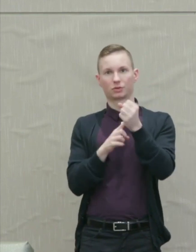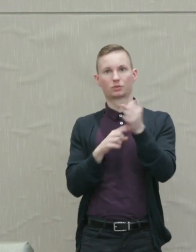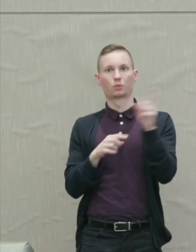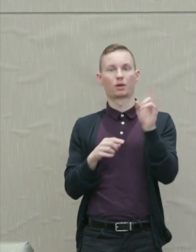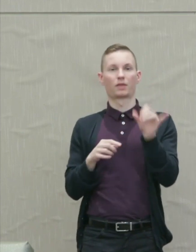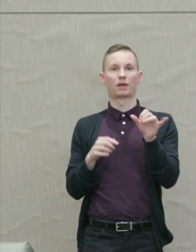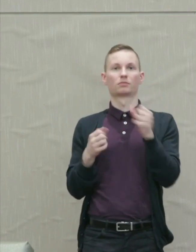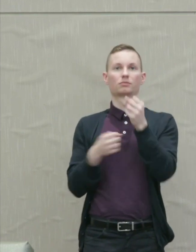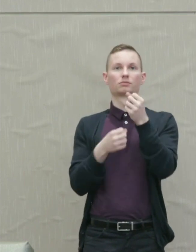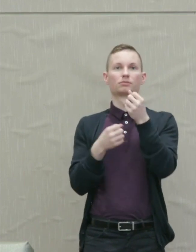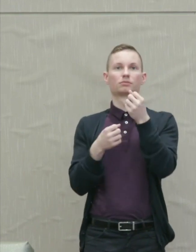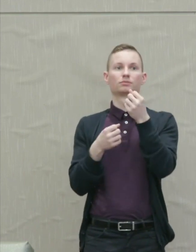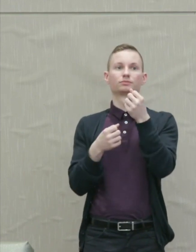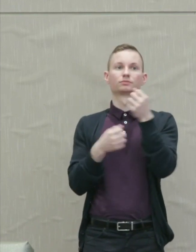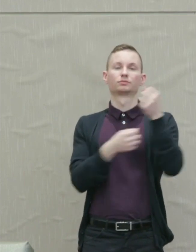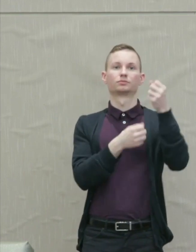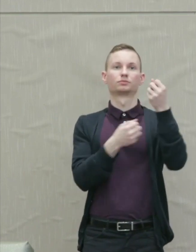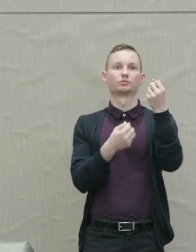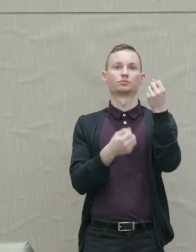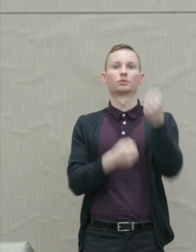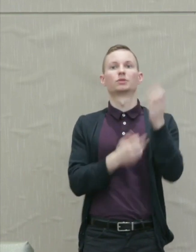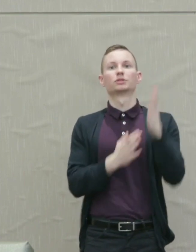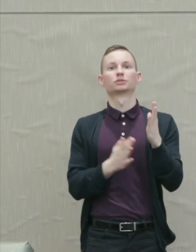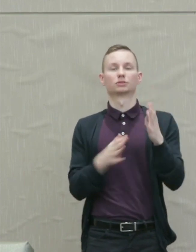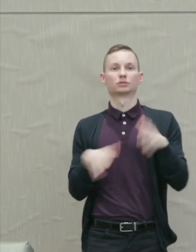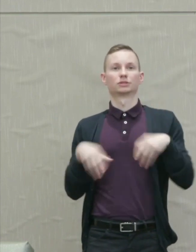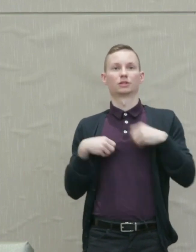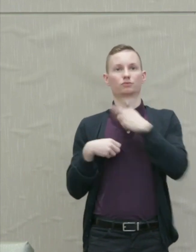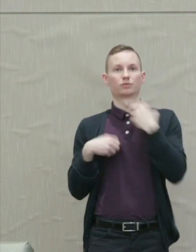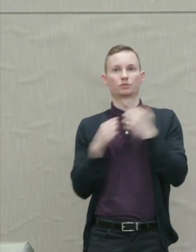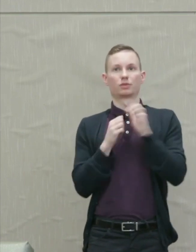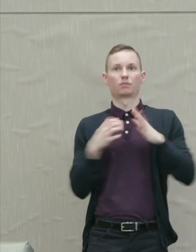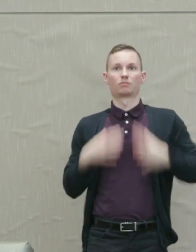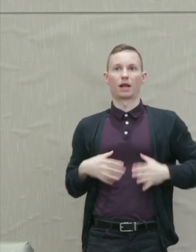his or her body in what King called direct action.